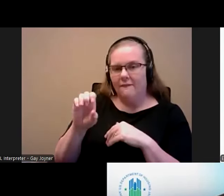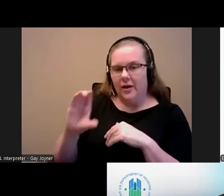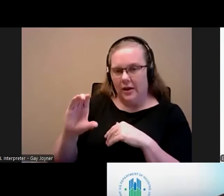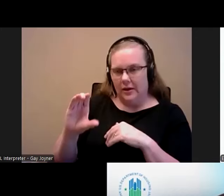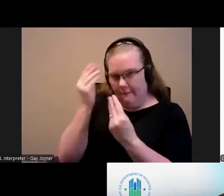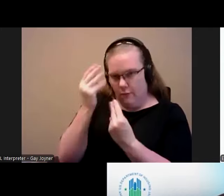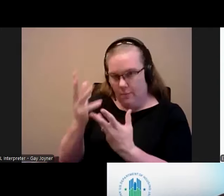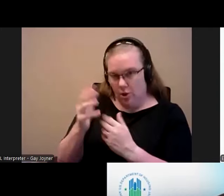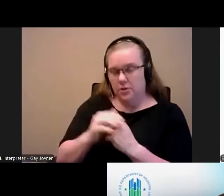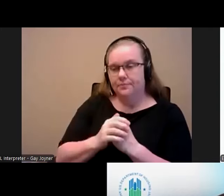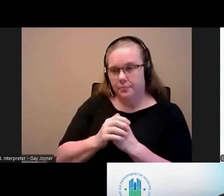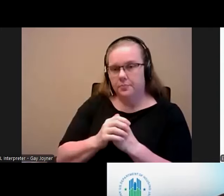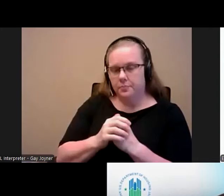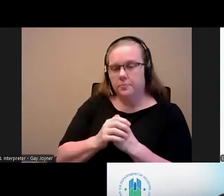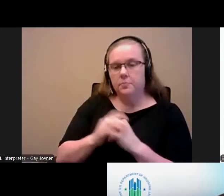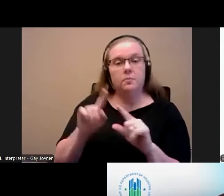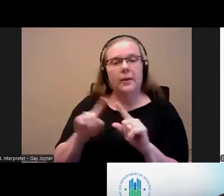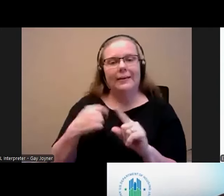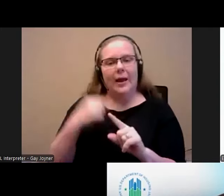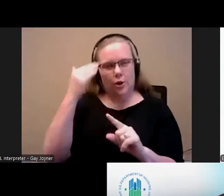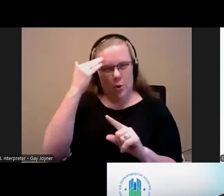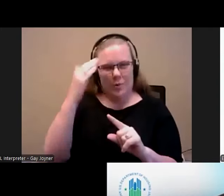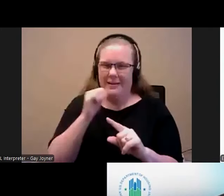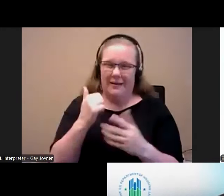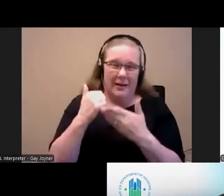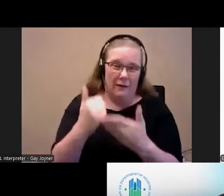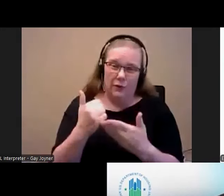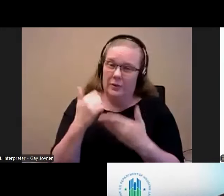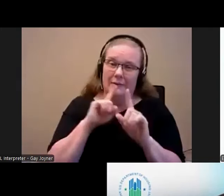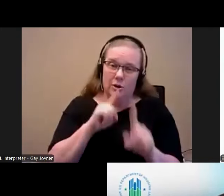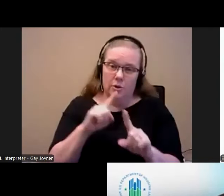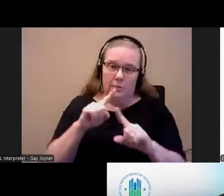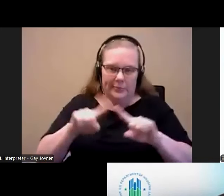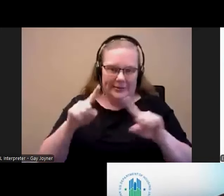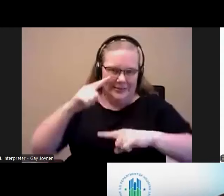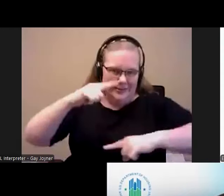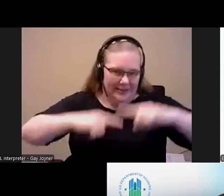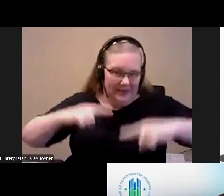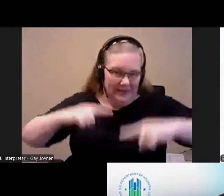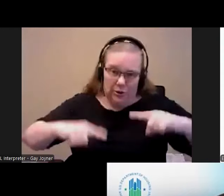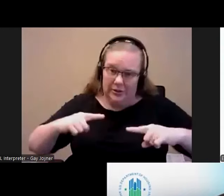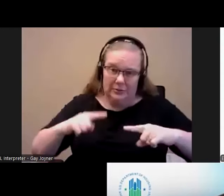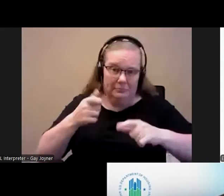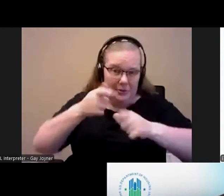So, I know this is not a helpful answer, but it varies a lot by PHA.